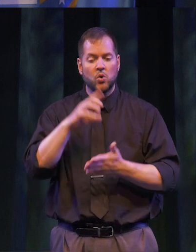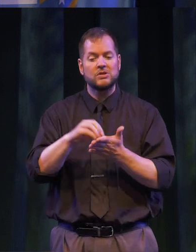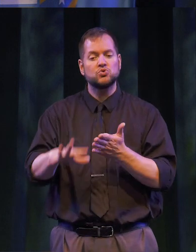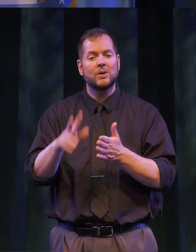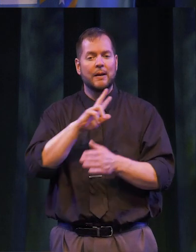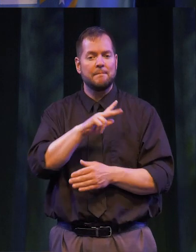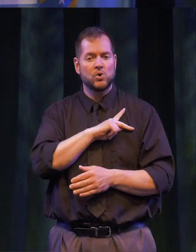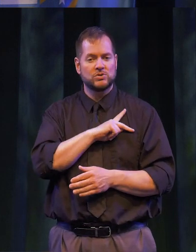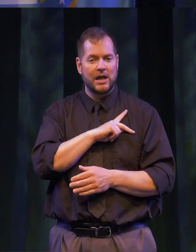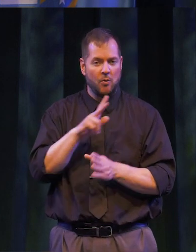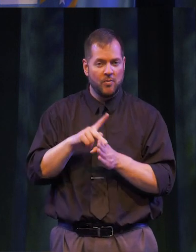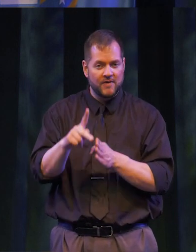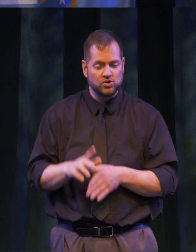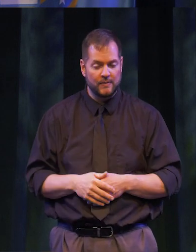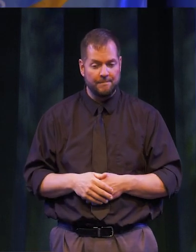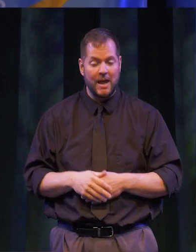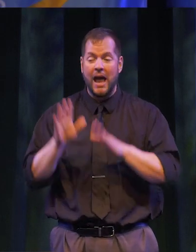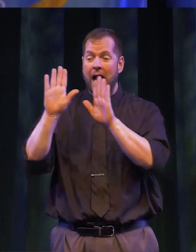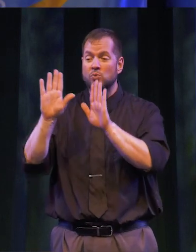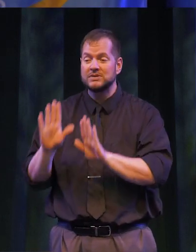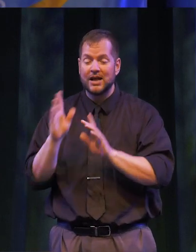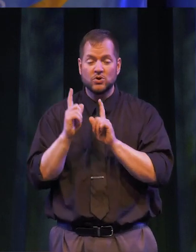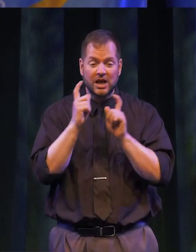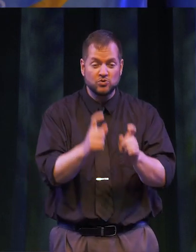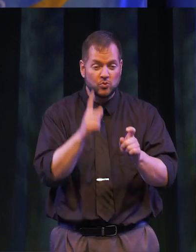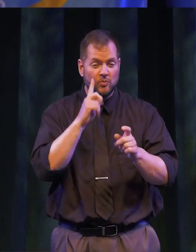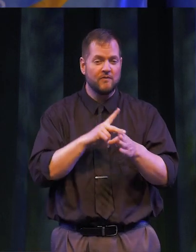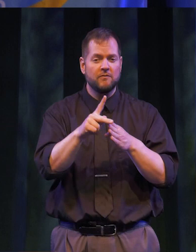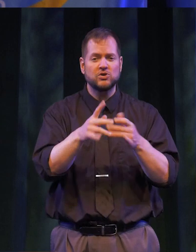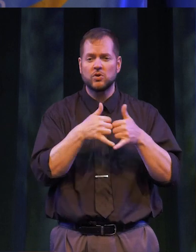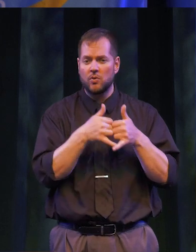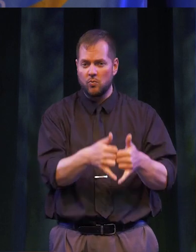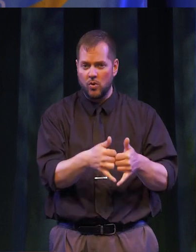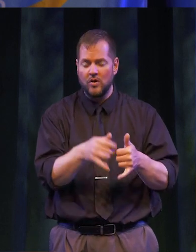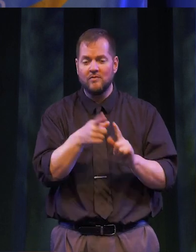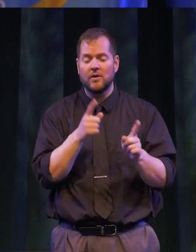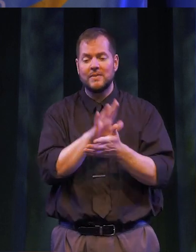TO THE STUDENT PERSONNEL PROFESSION, OUTSTANDING CONTRIBUTION TO THE PROFESSION AWARD FROM